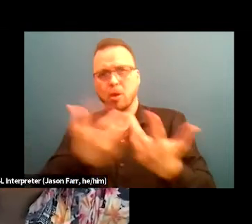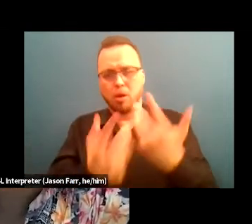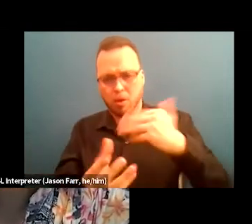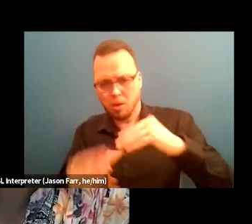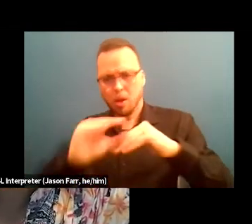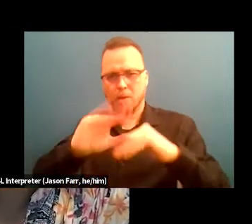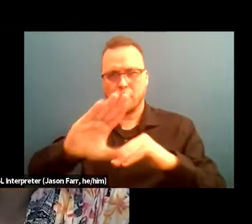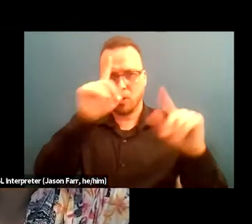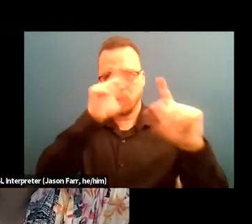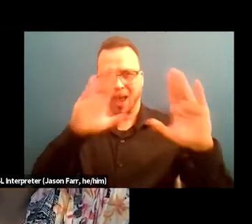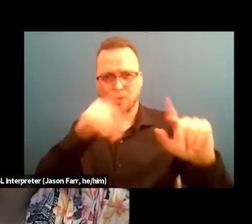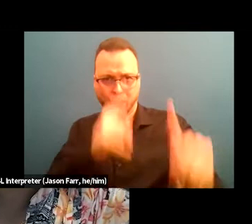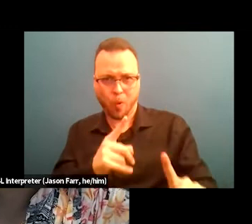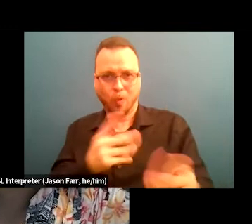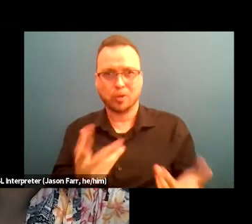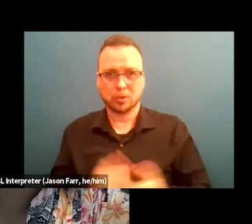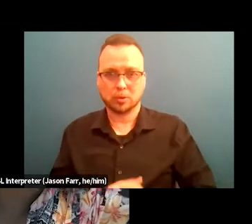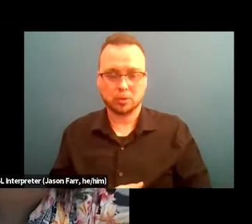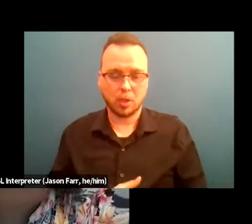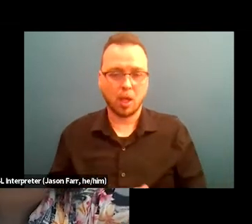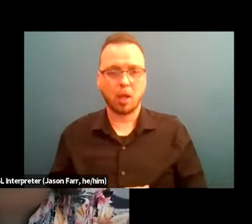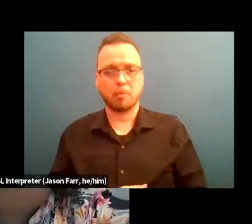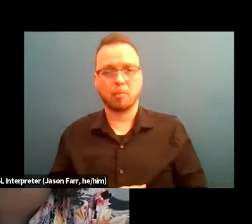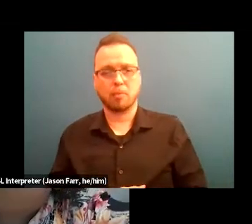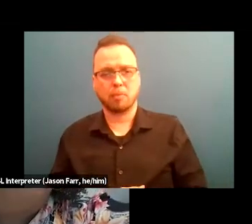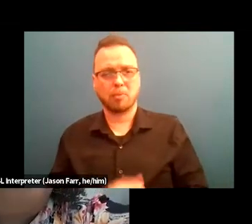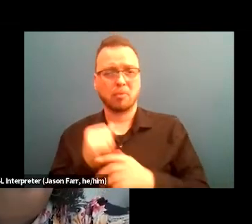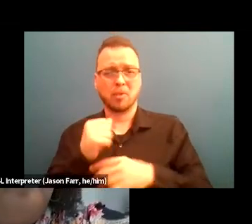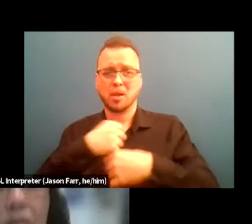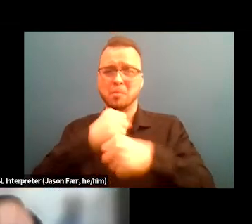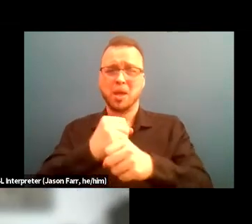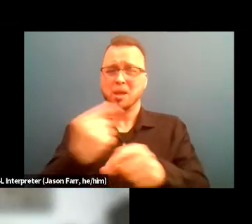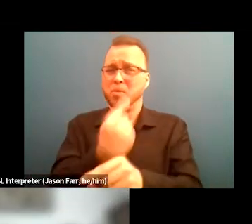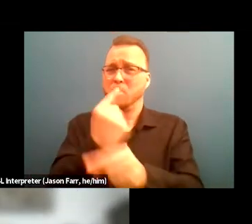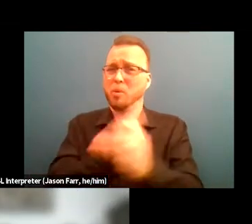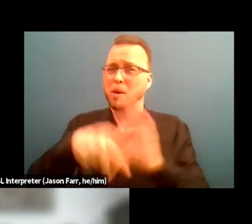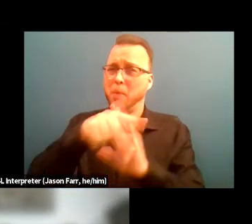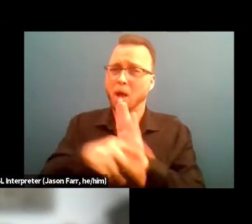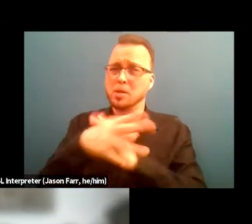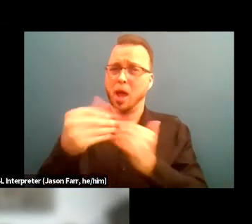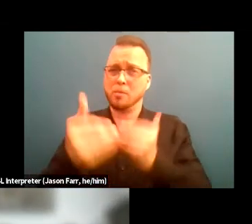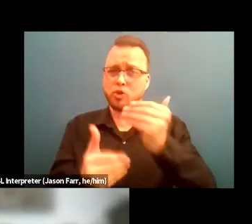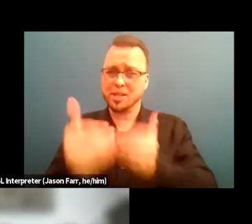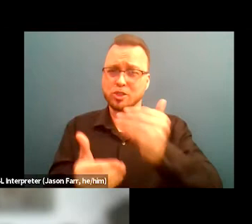Of course, that speaks for itself, creating appropriate policies and procedures for housing goals.